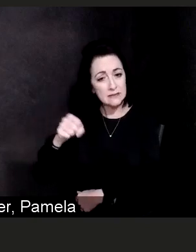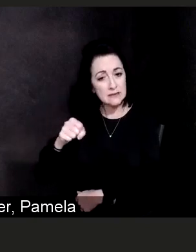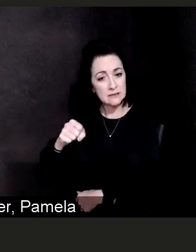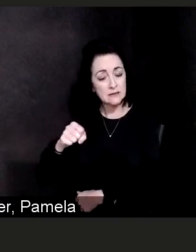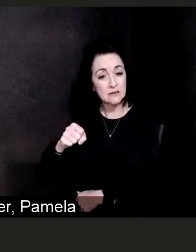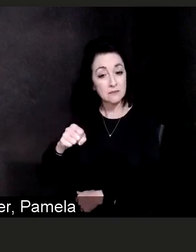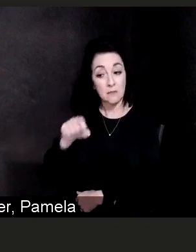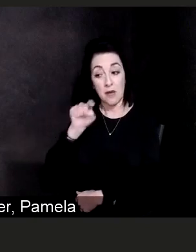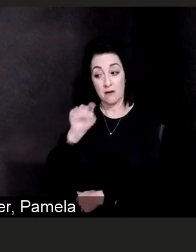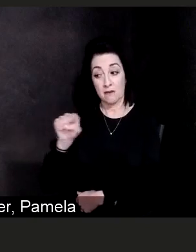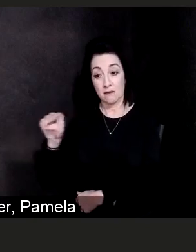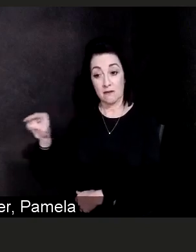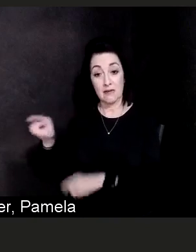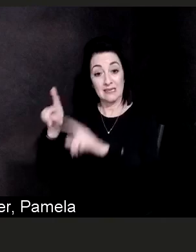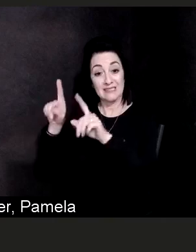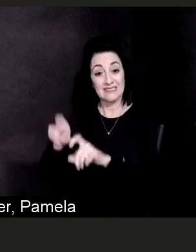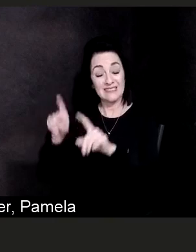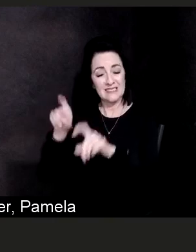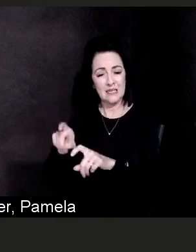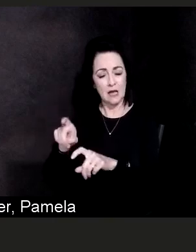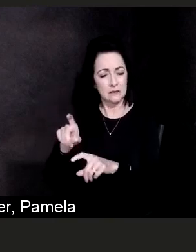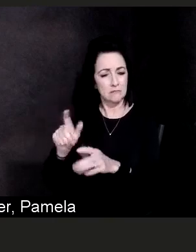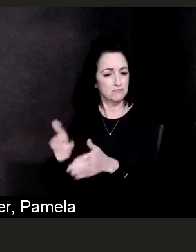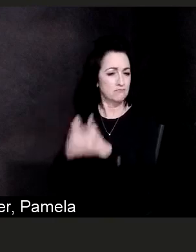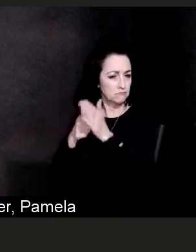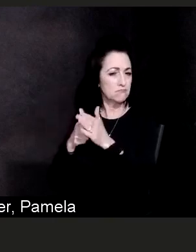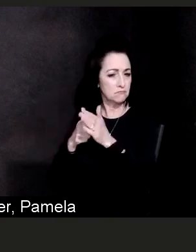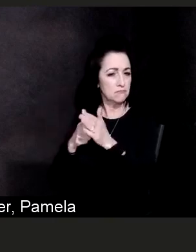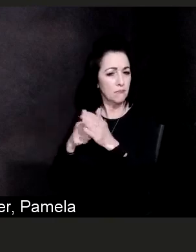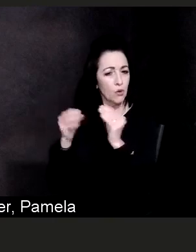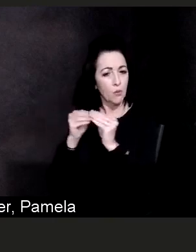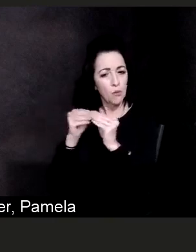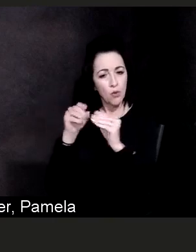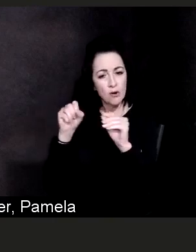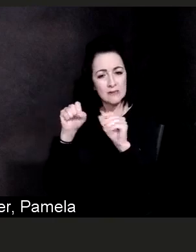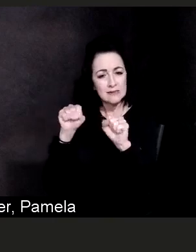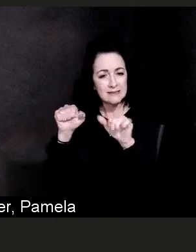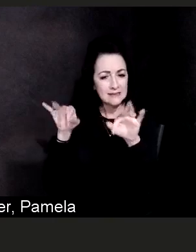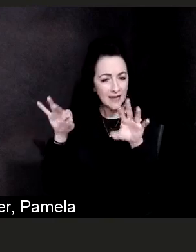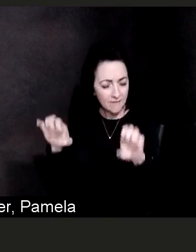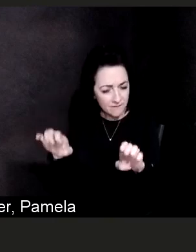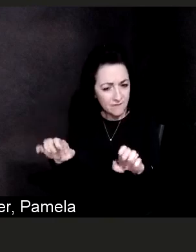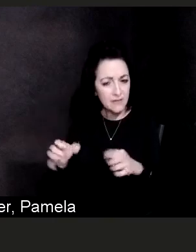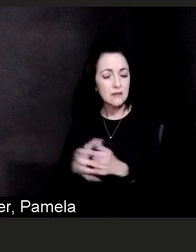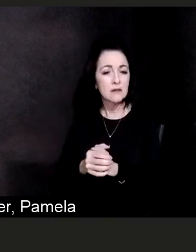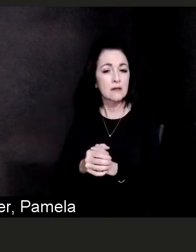it is done safely and of high quality, and that requires staff, and we are at a point where